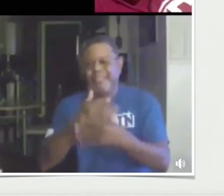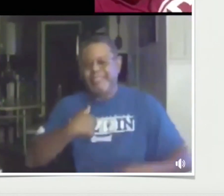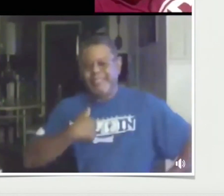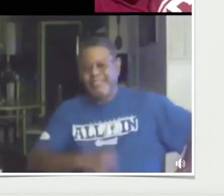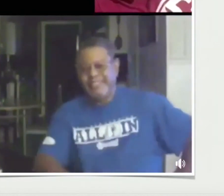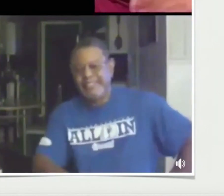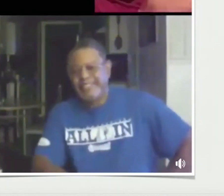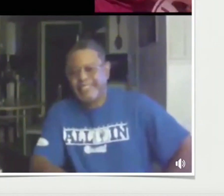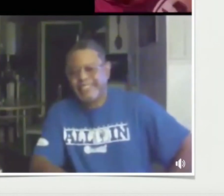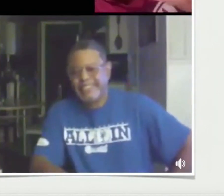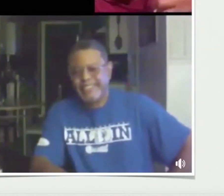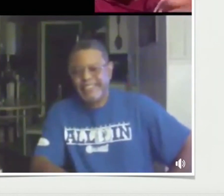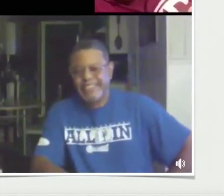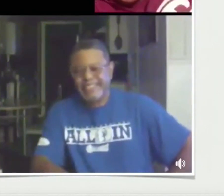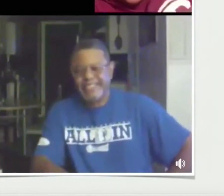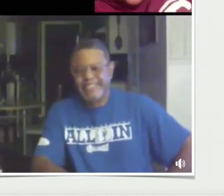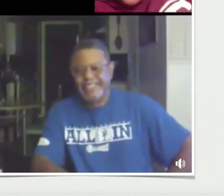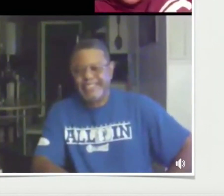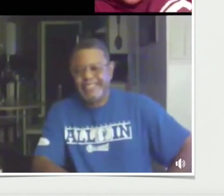Why are you bothering me? I'm not bothering you.